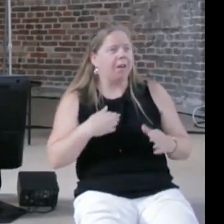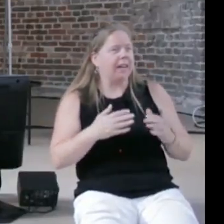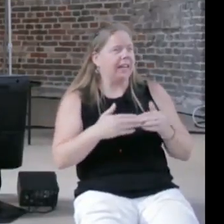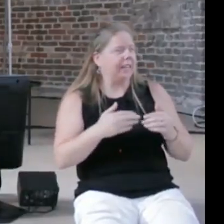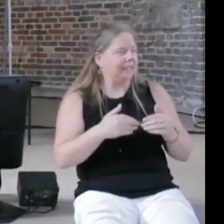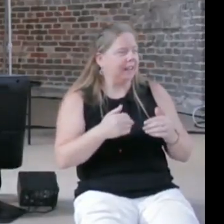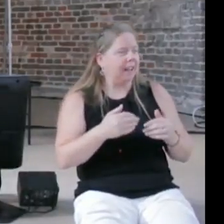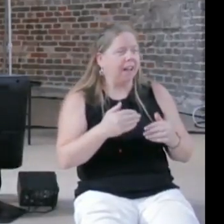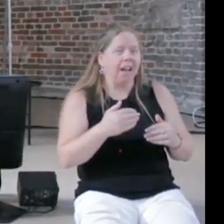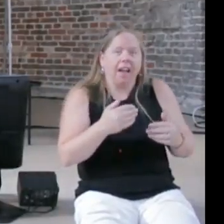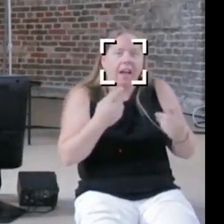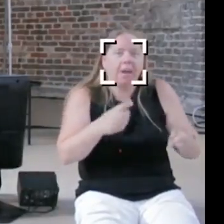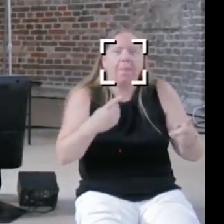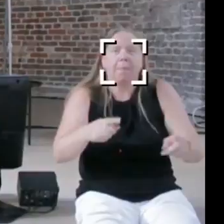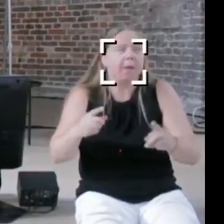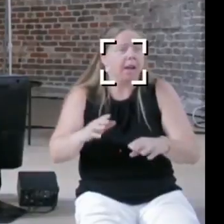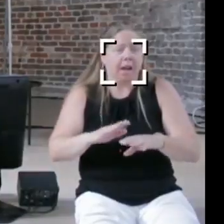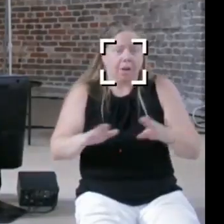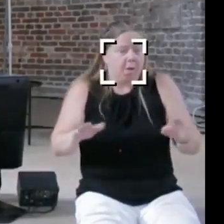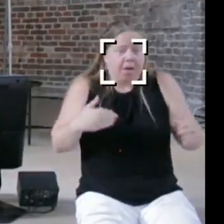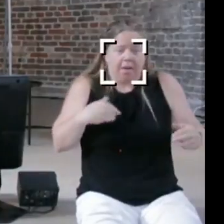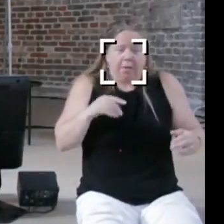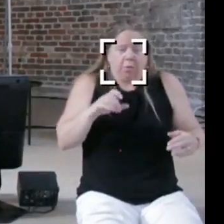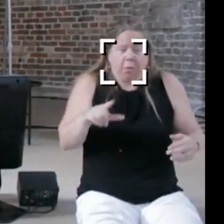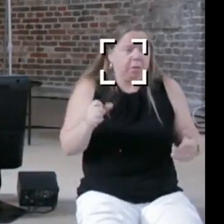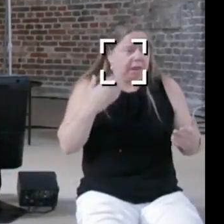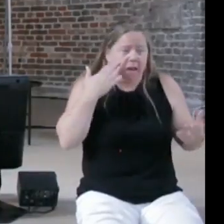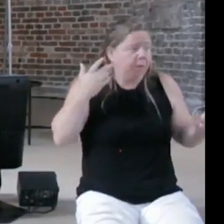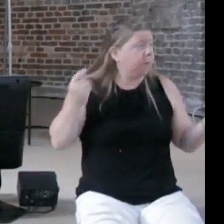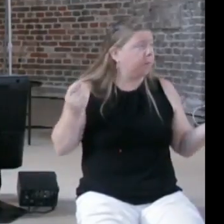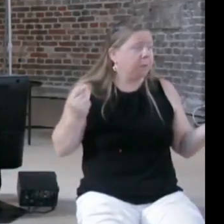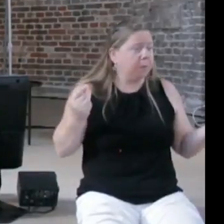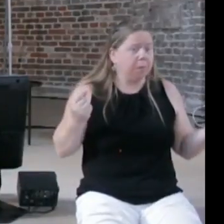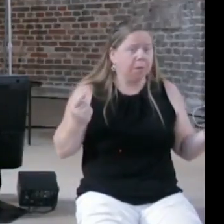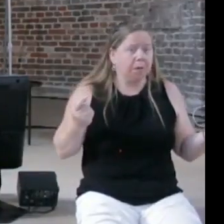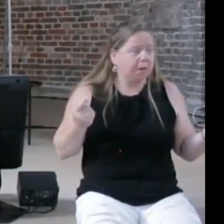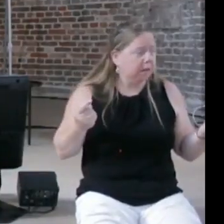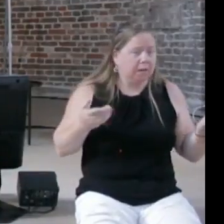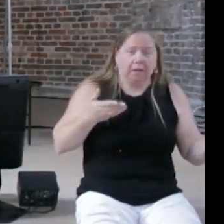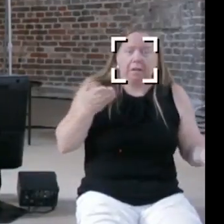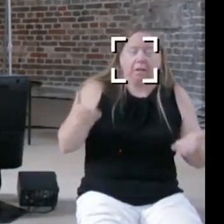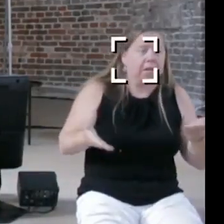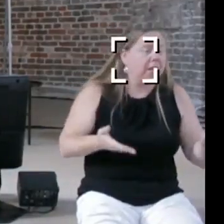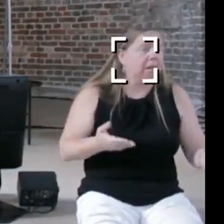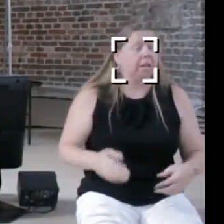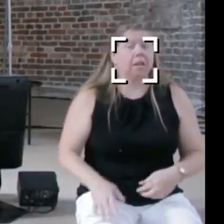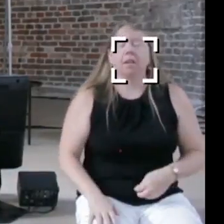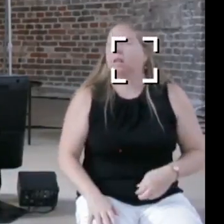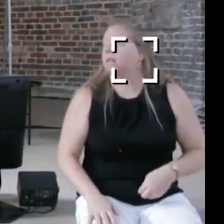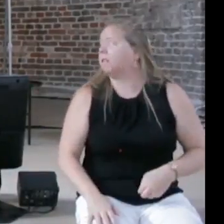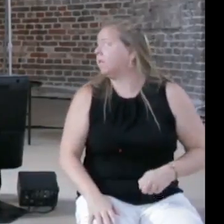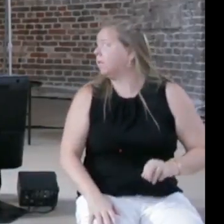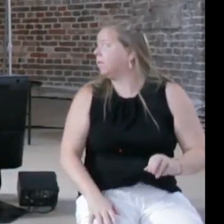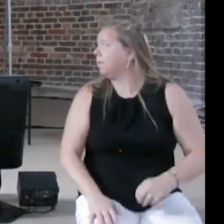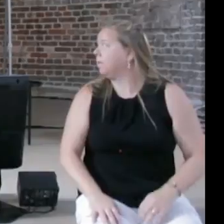we don't have the tools to question whether this is actually the way forward.